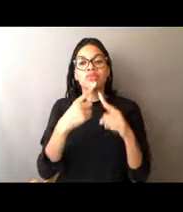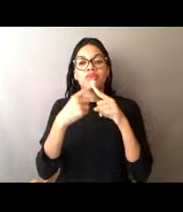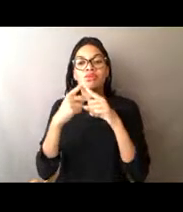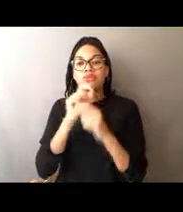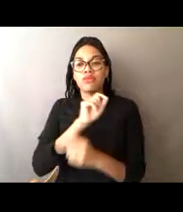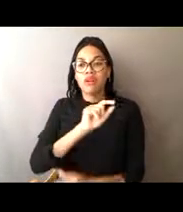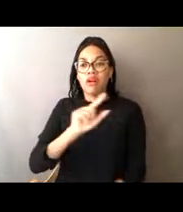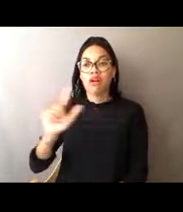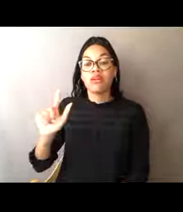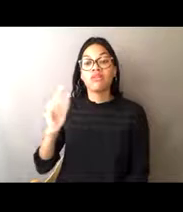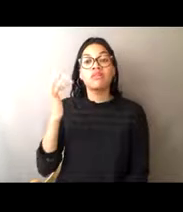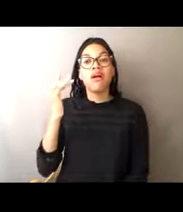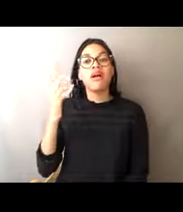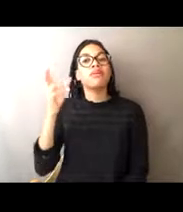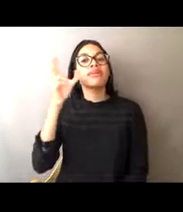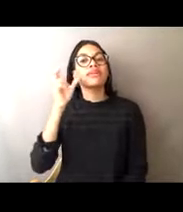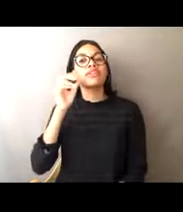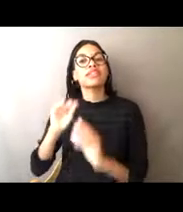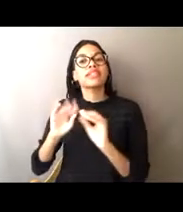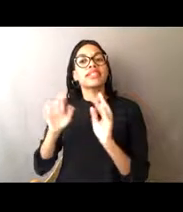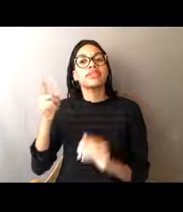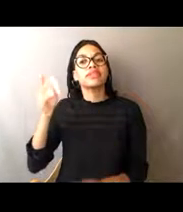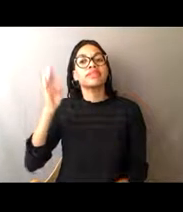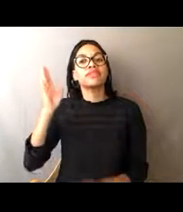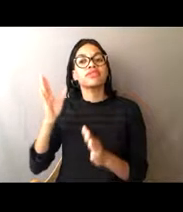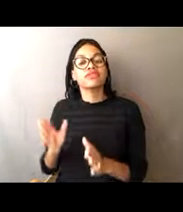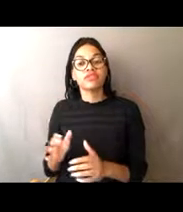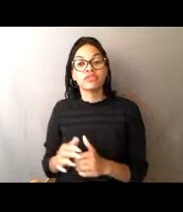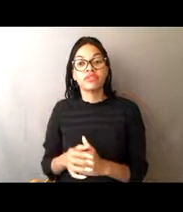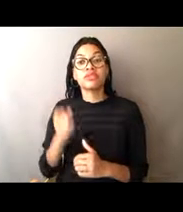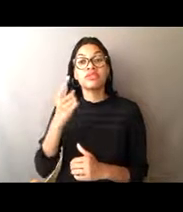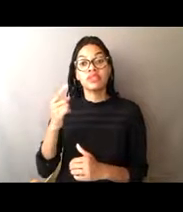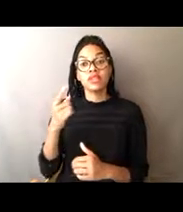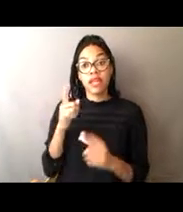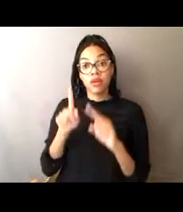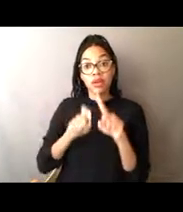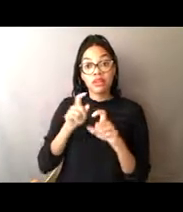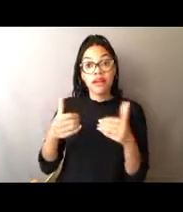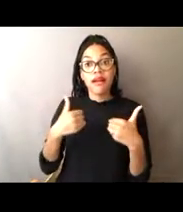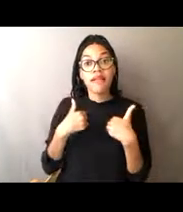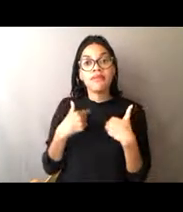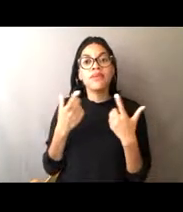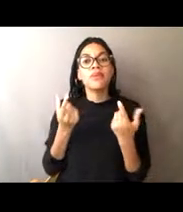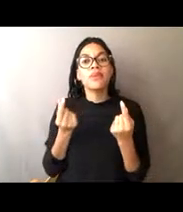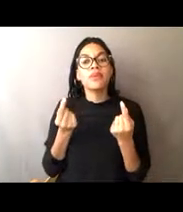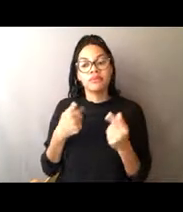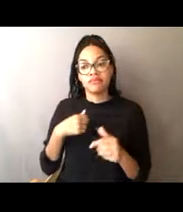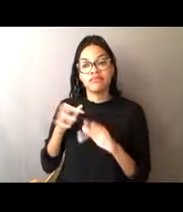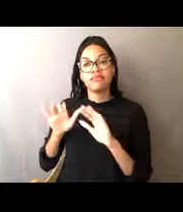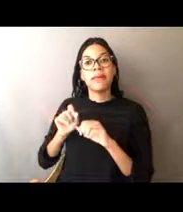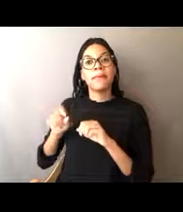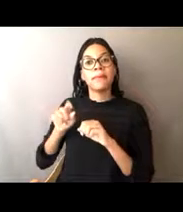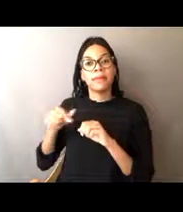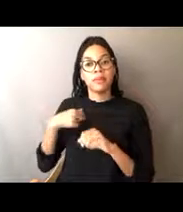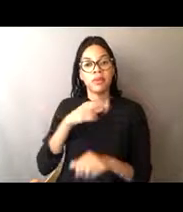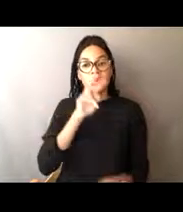and we encourage you to ask them as we go. My colleague, Chris Baier, and I will be keeping track of questions for Alex, Wynn, and Amy behind the scenes.